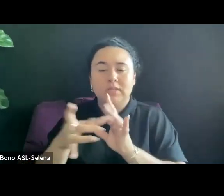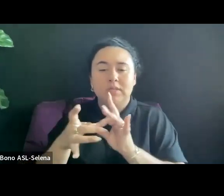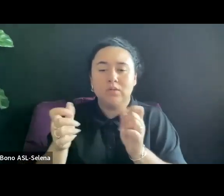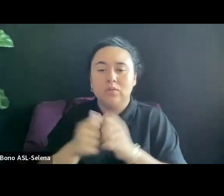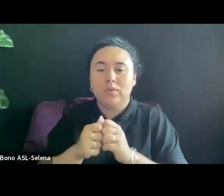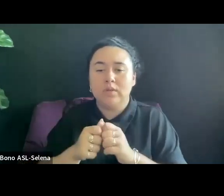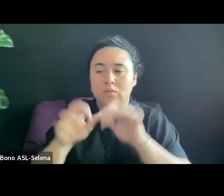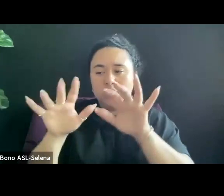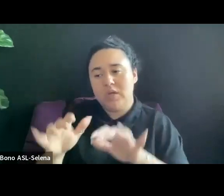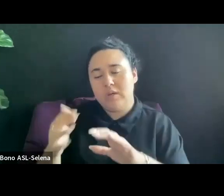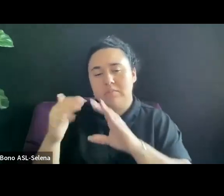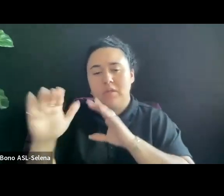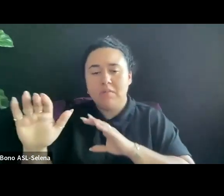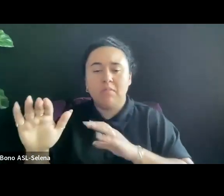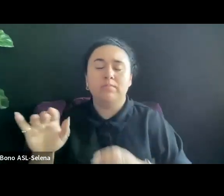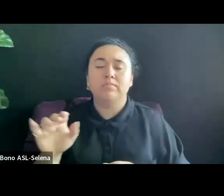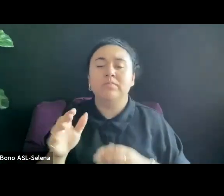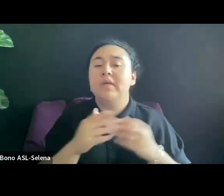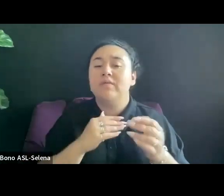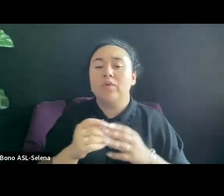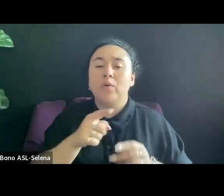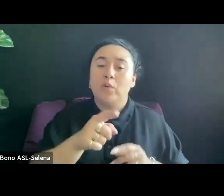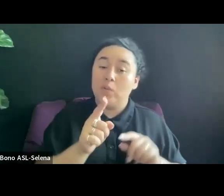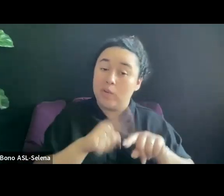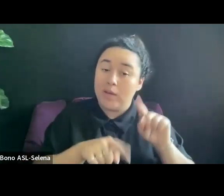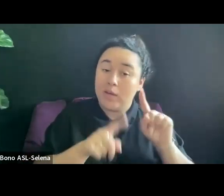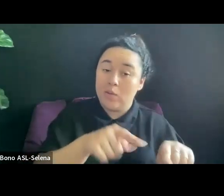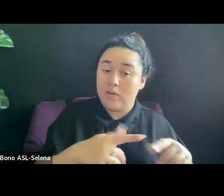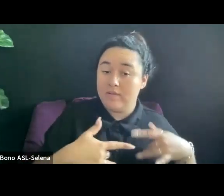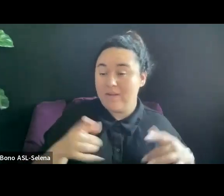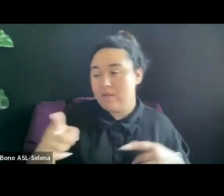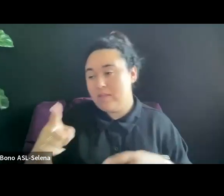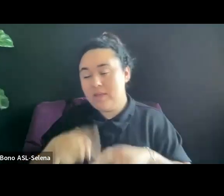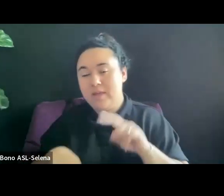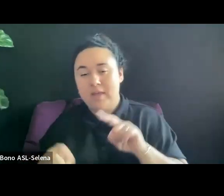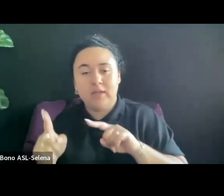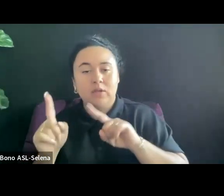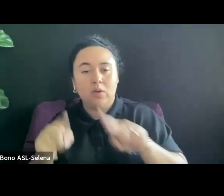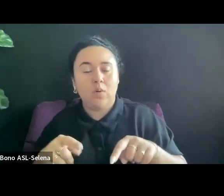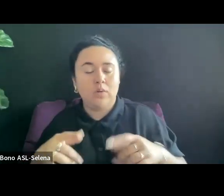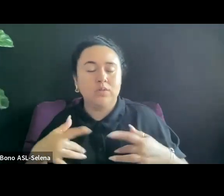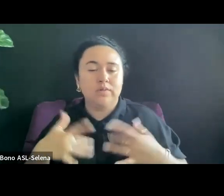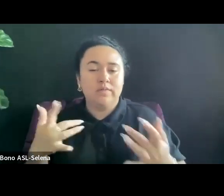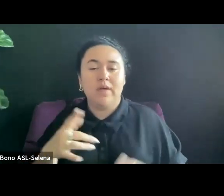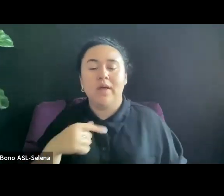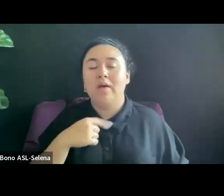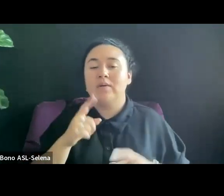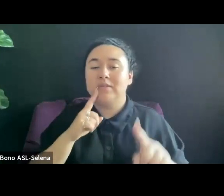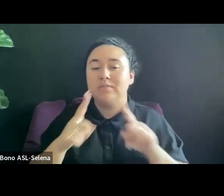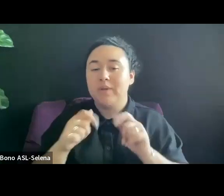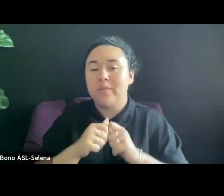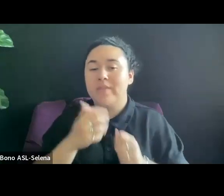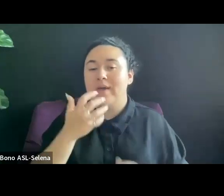ATTEND. I WAS SPEAKING AT HOT DOCS AND WROTE TO EVERY FUNDER WHO WAS LISTED IN THEIR ONLINE